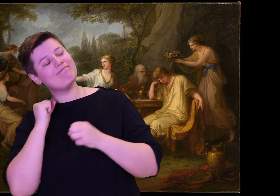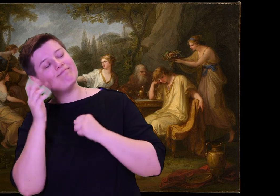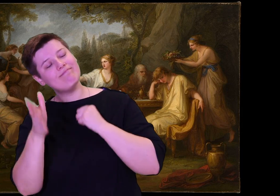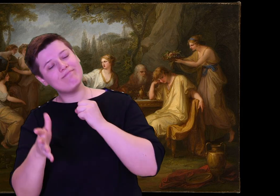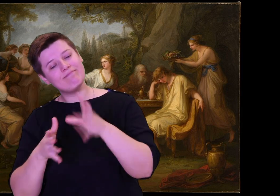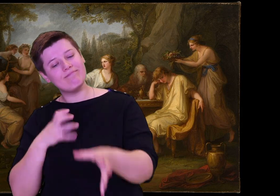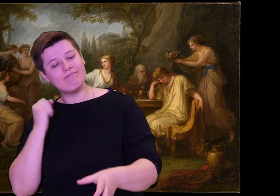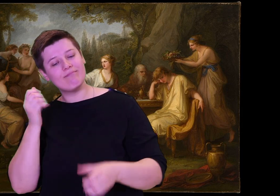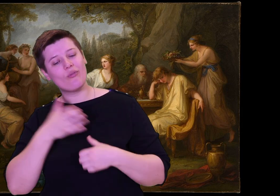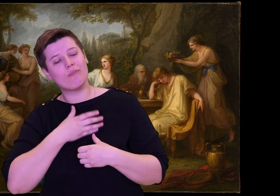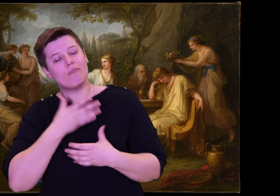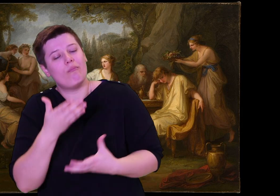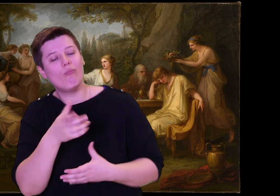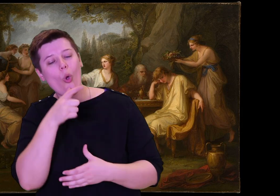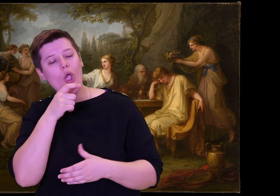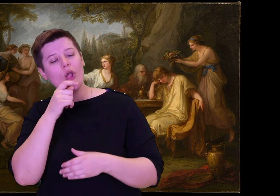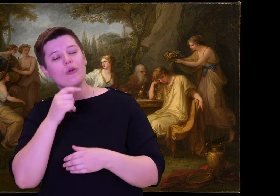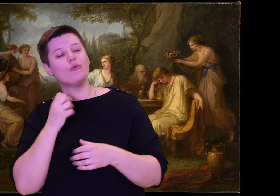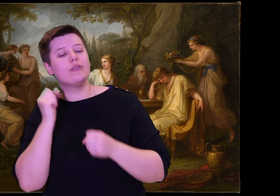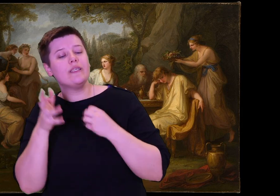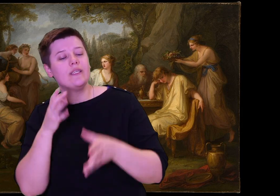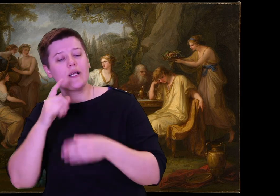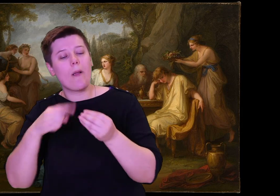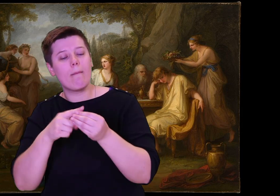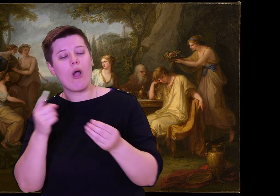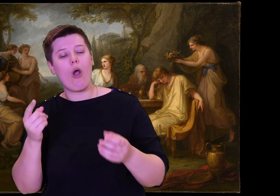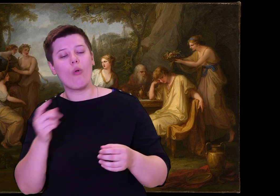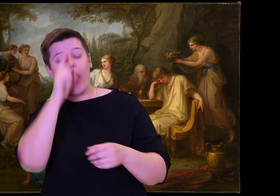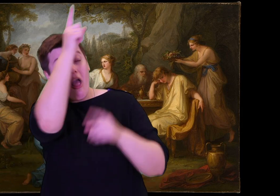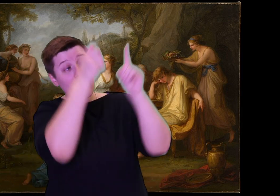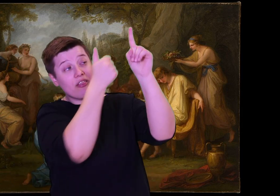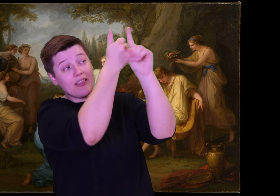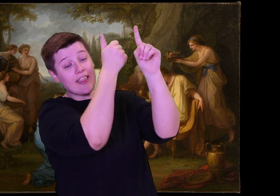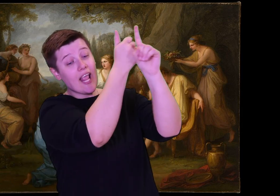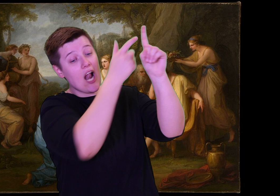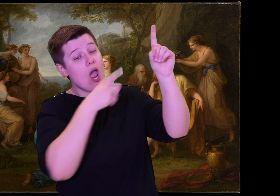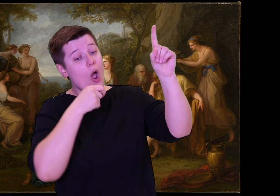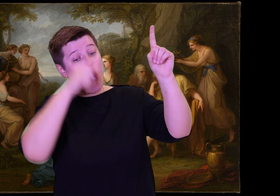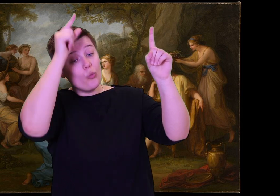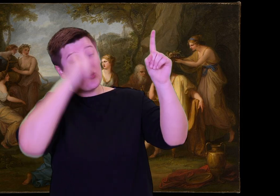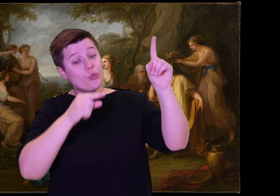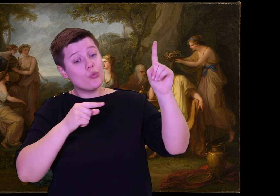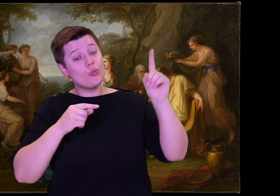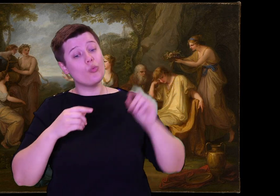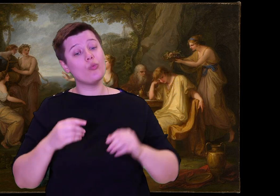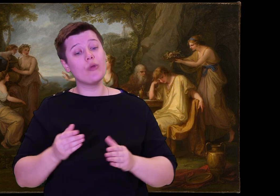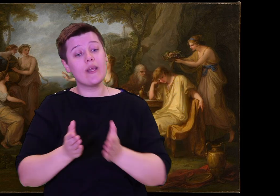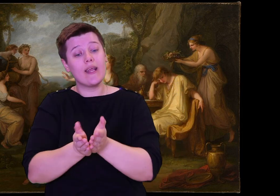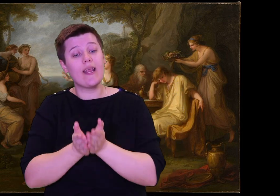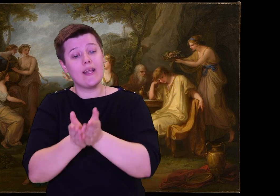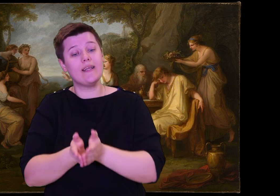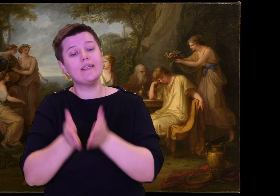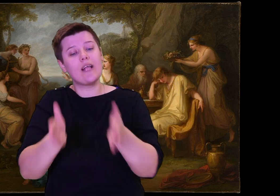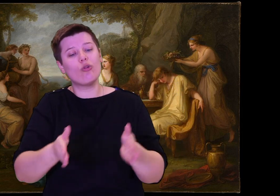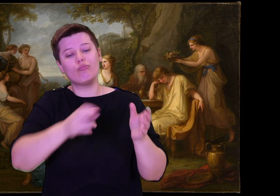With that, the owl-eyed goddess flew away like a bird up through the smoke. She left him